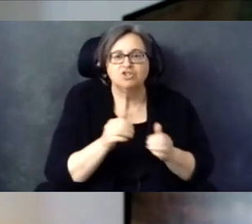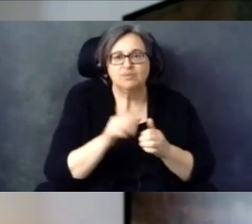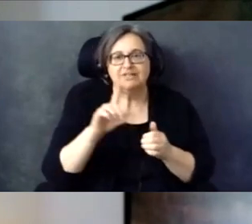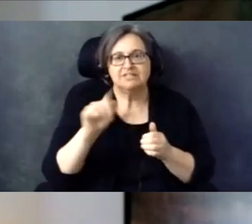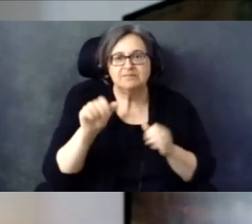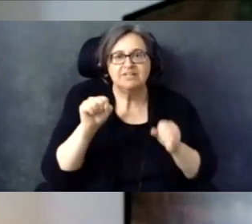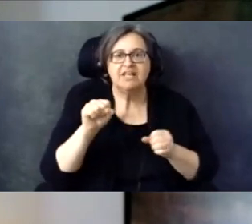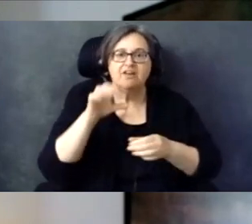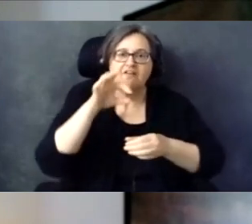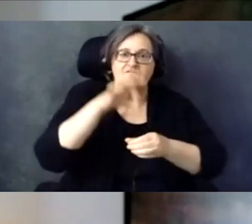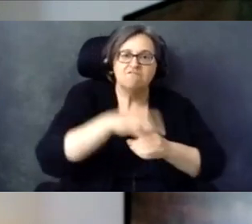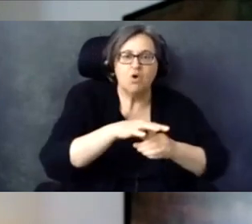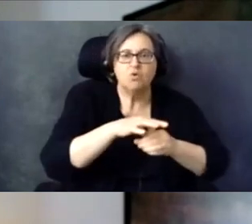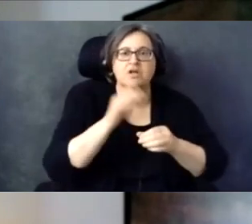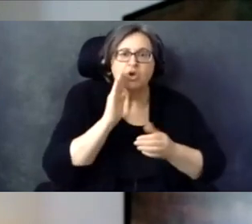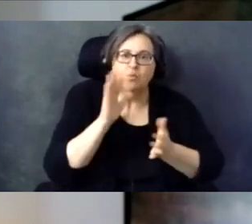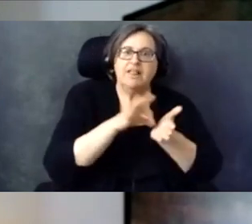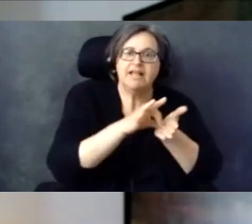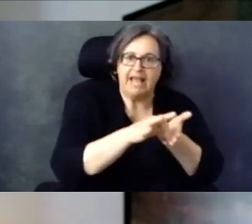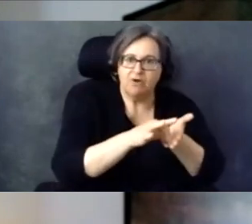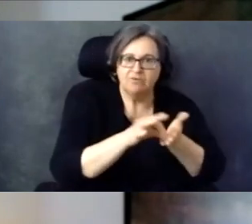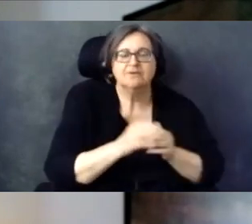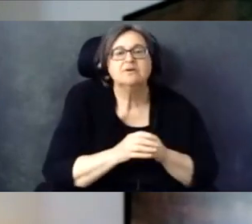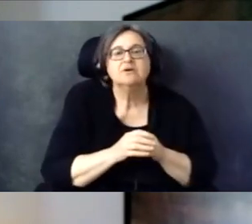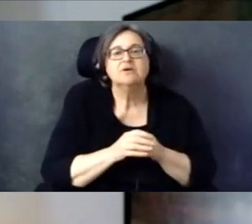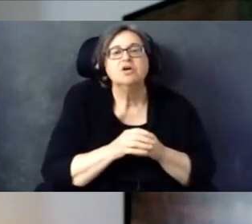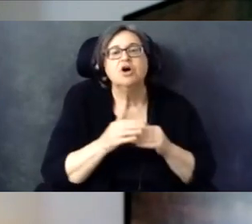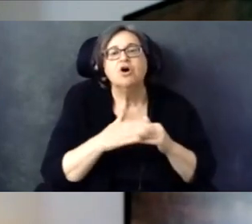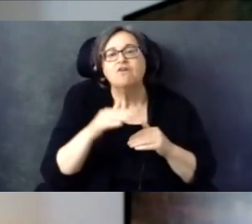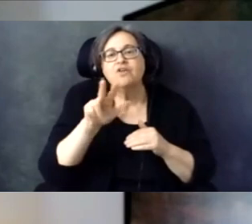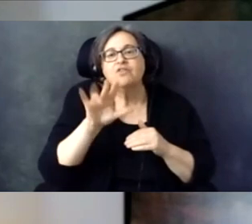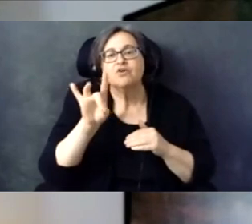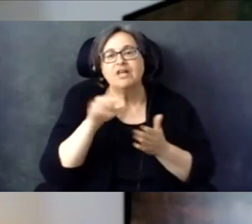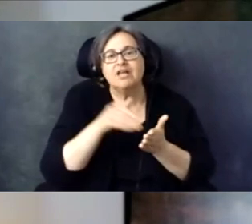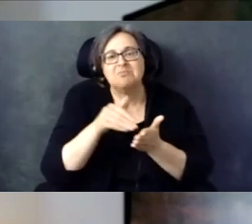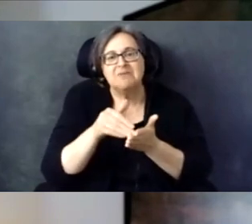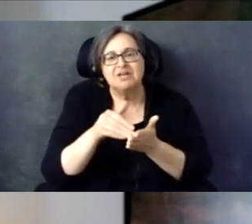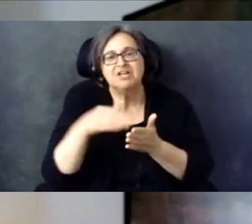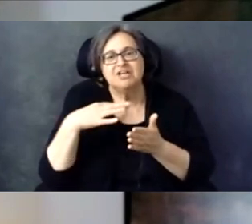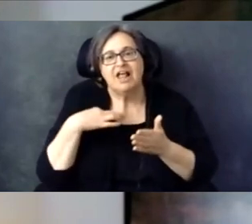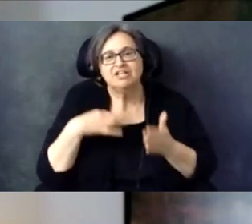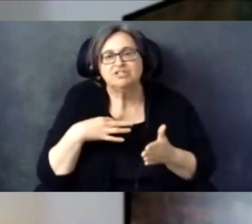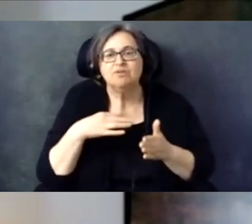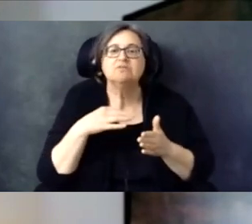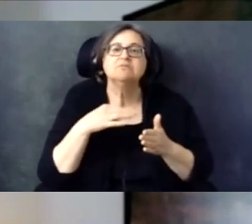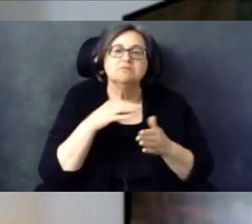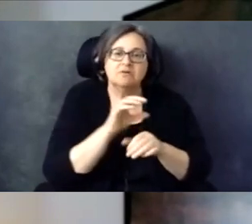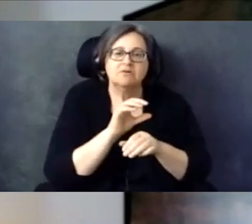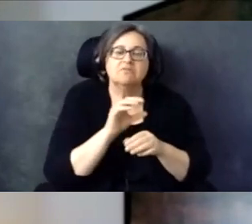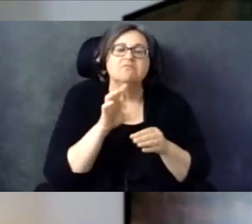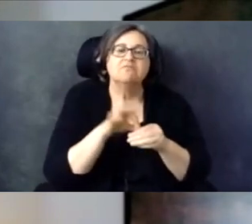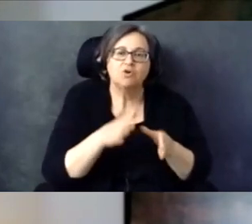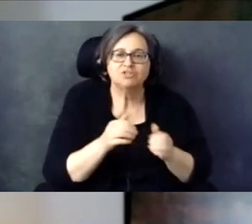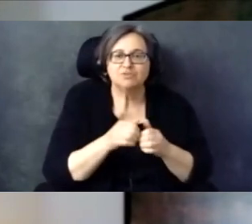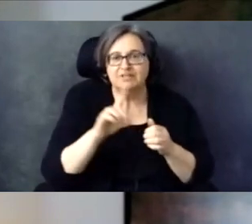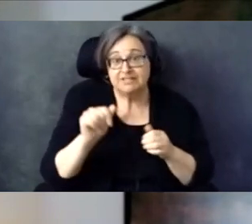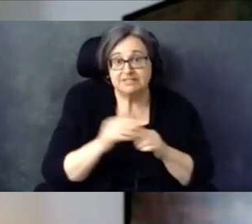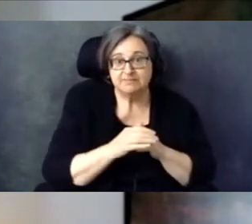that counts. With more than 38 million eligible voters with disabilities, the disability community